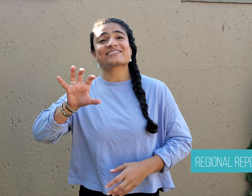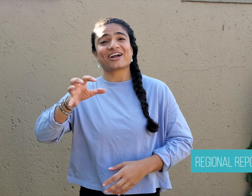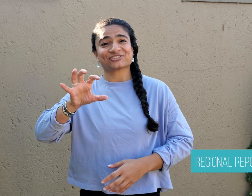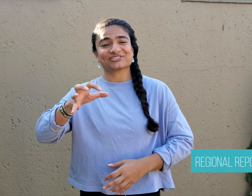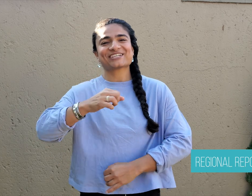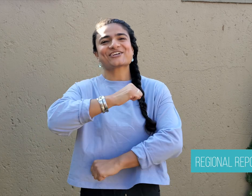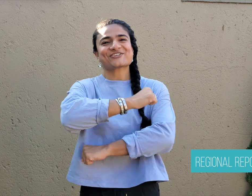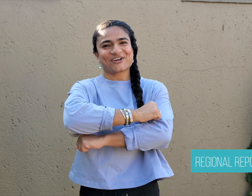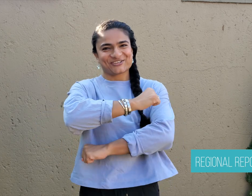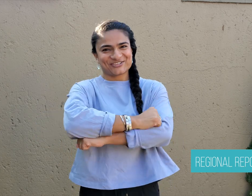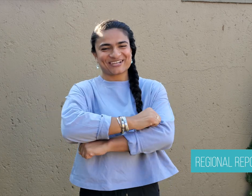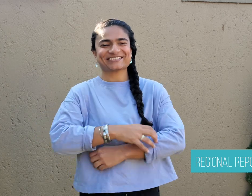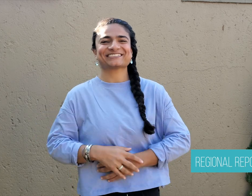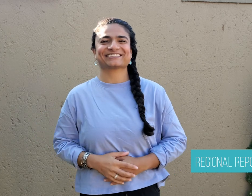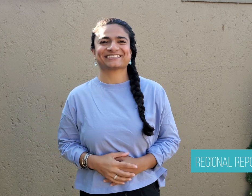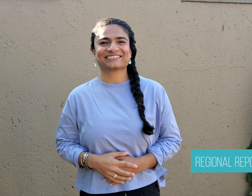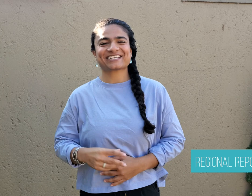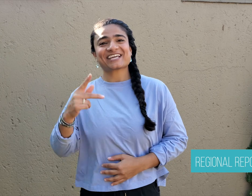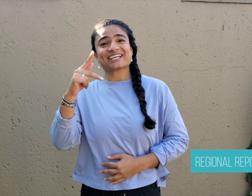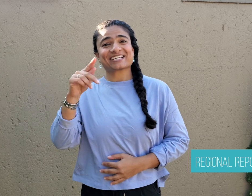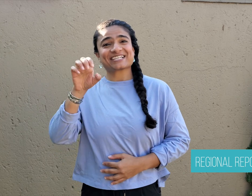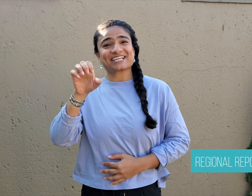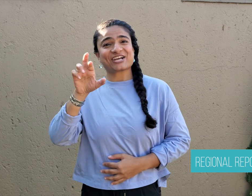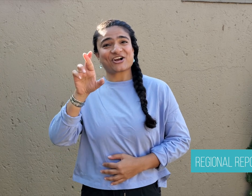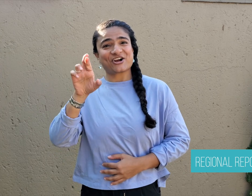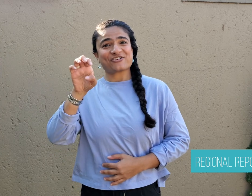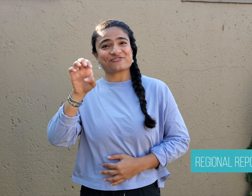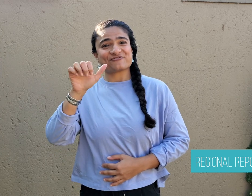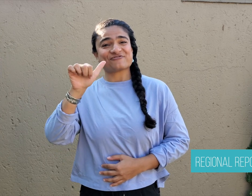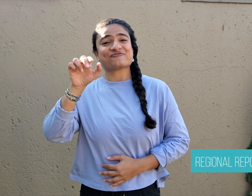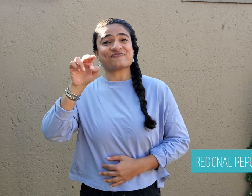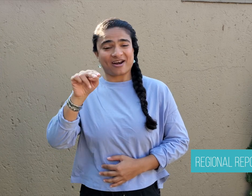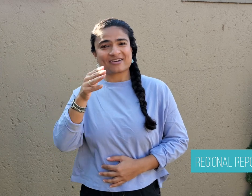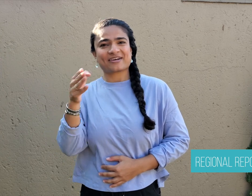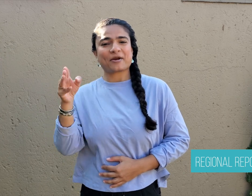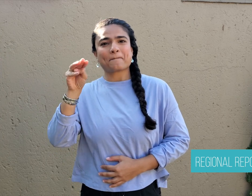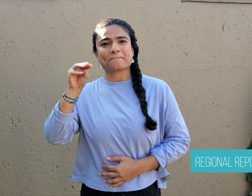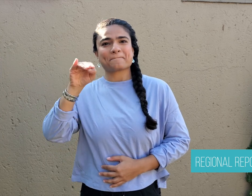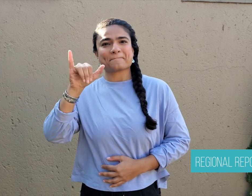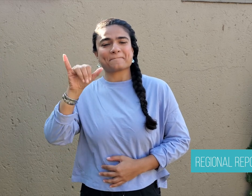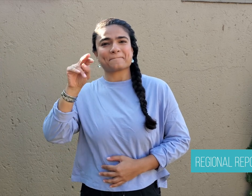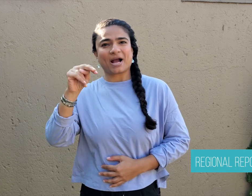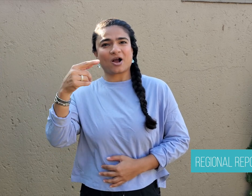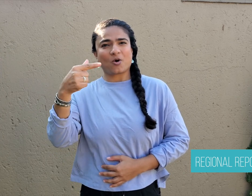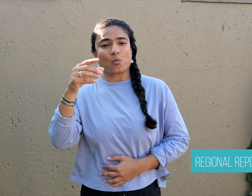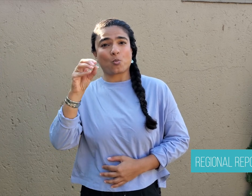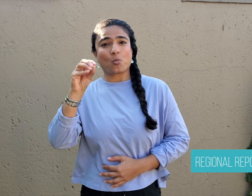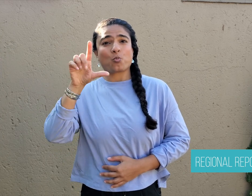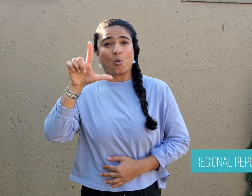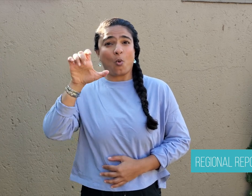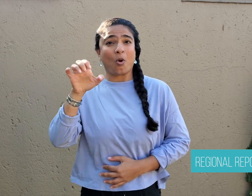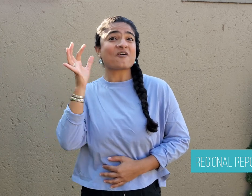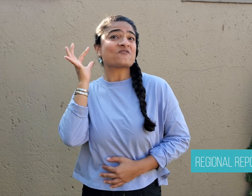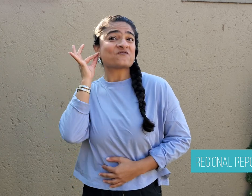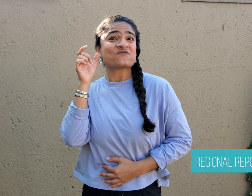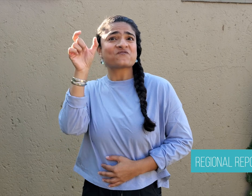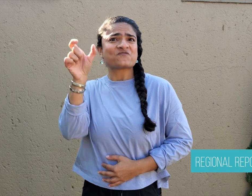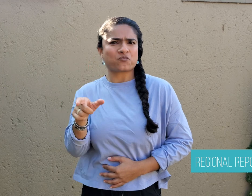In Congo, Kerean Miygolo is a Deaf woman who has